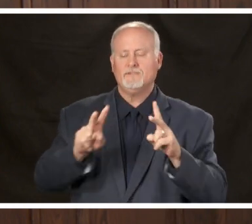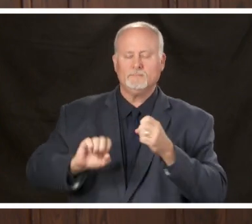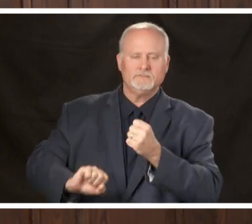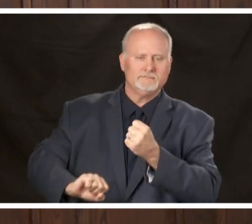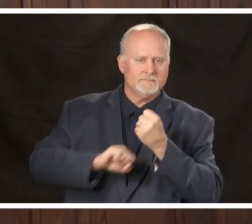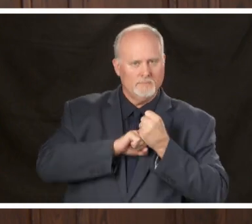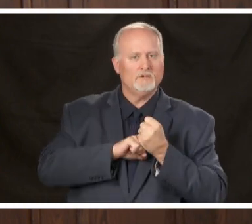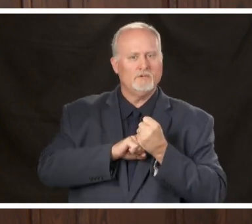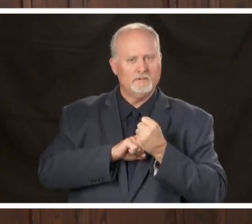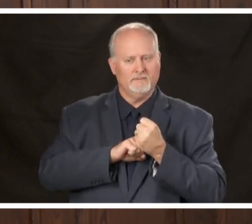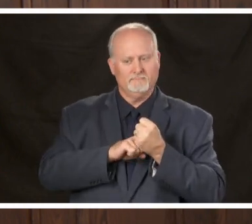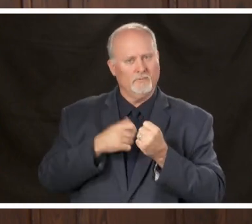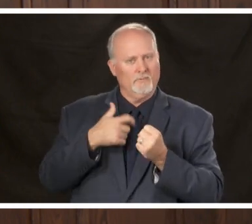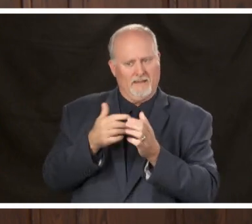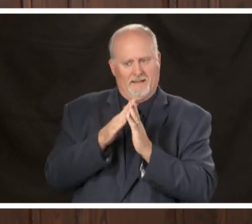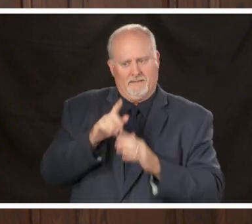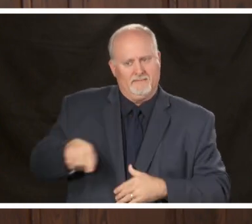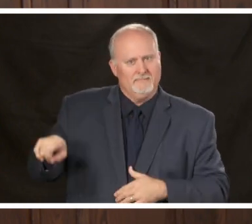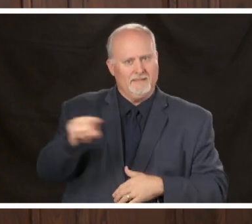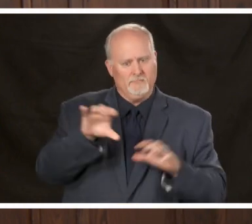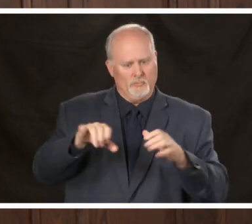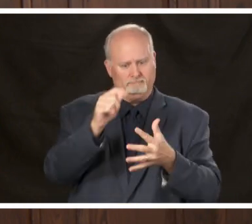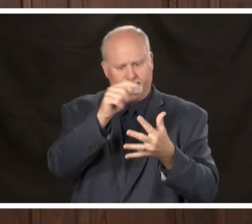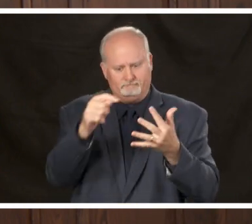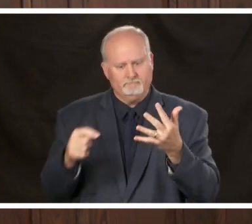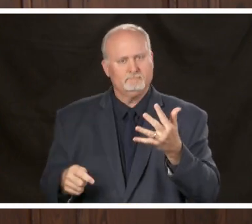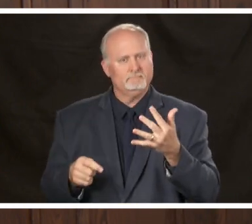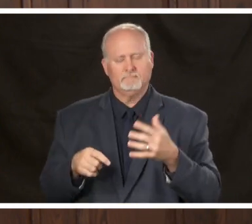have asked them to do they understand these steps are not just about